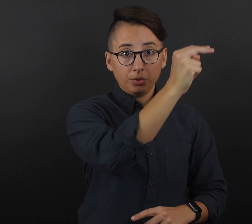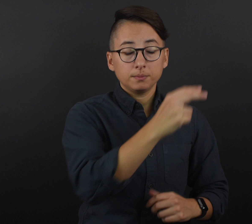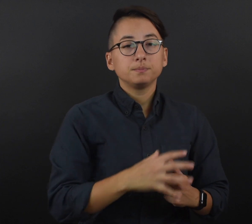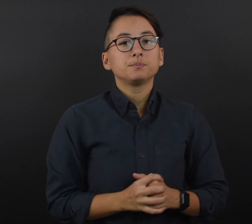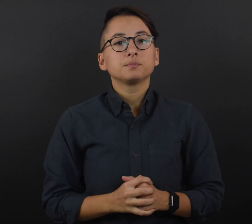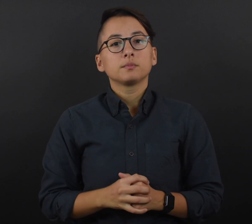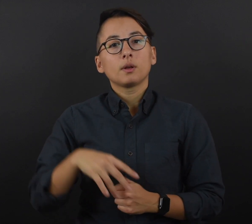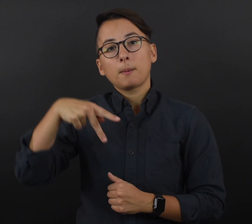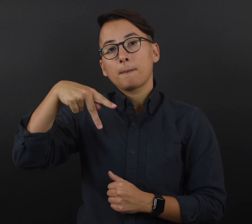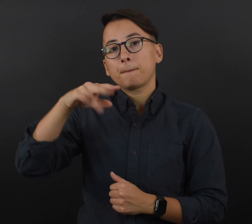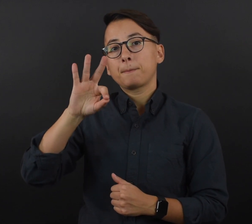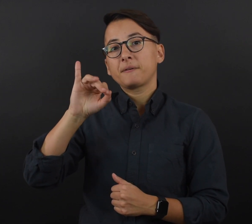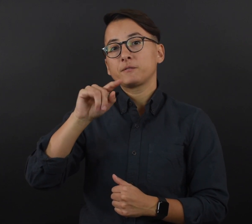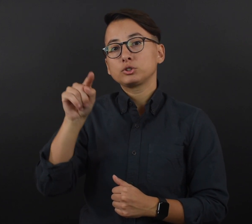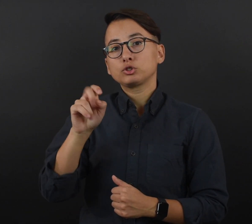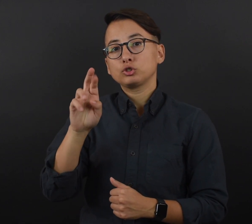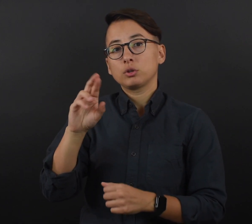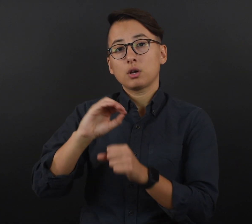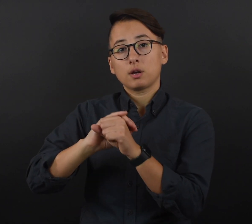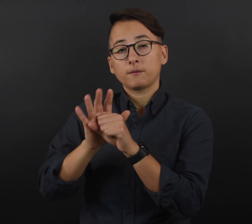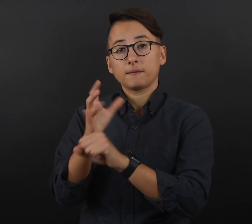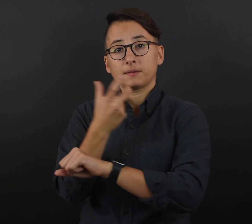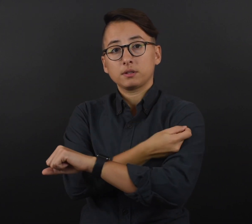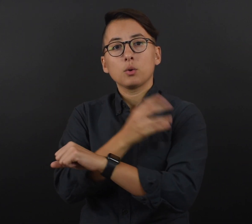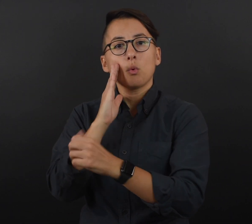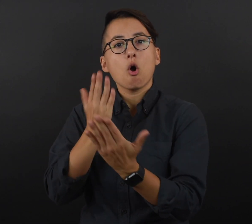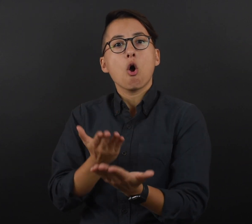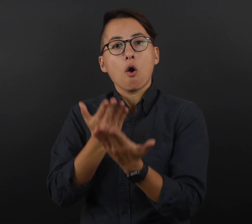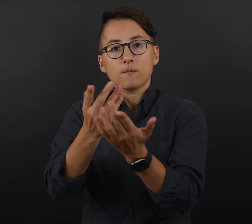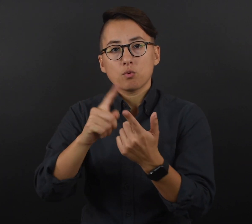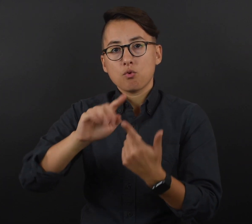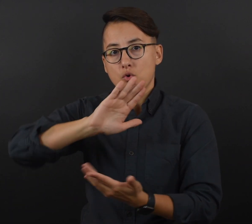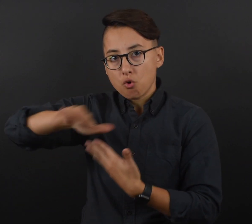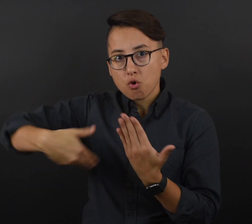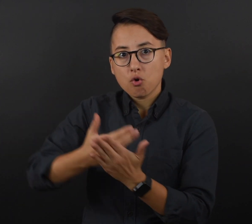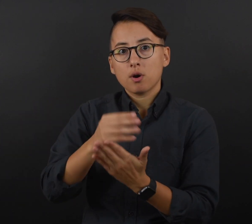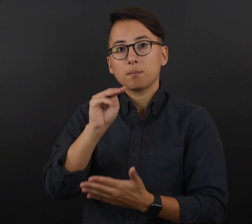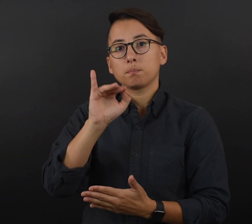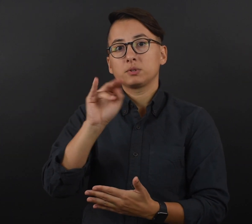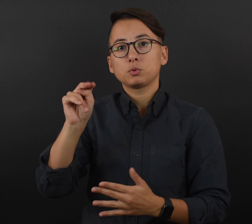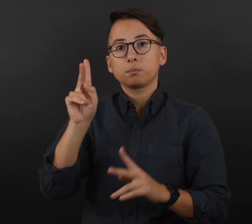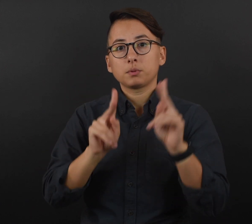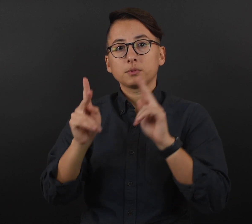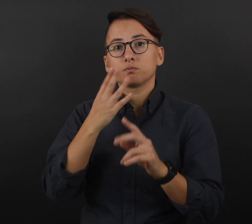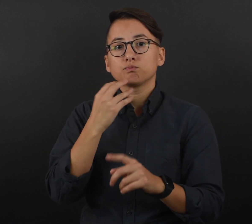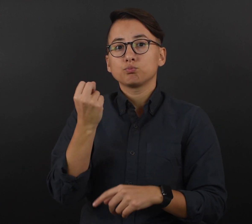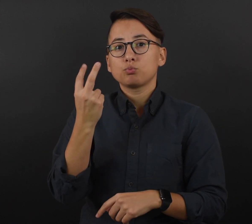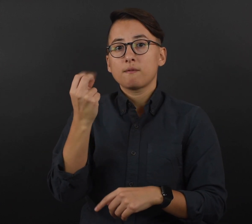a leading nonprofit dedicated to strengthening communities through youth development, healthy living and social responsibility, Pfizer COVID-19 vaccines will be offered